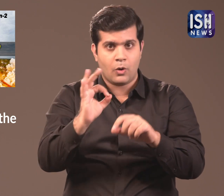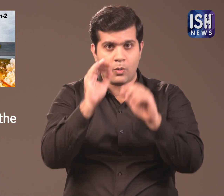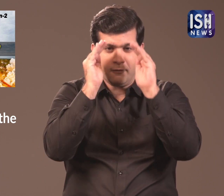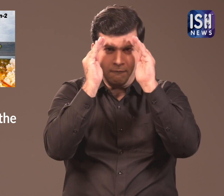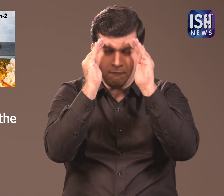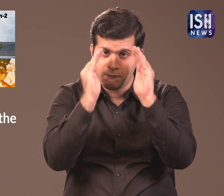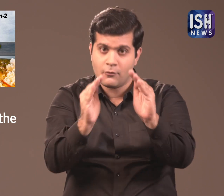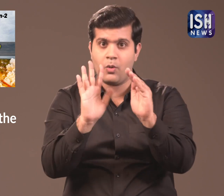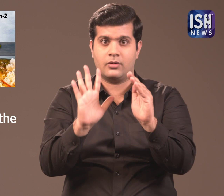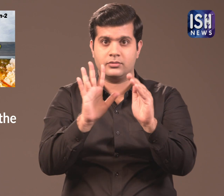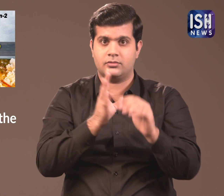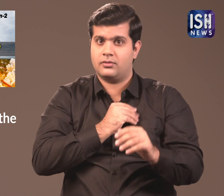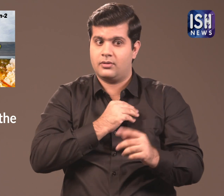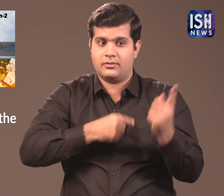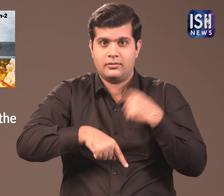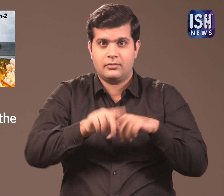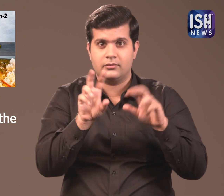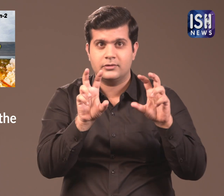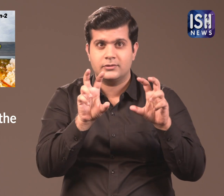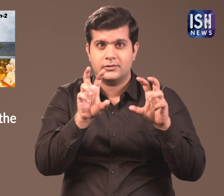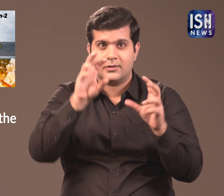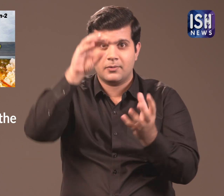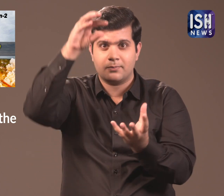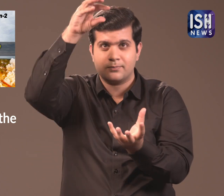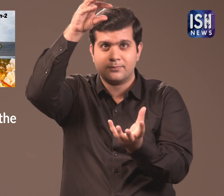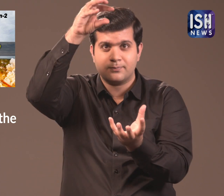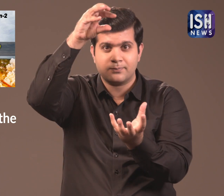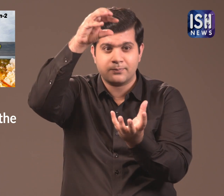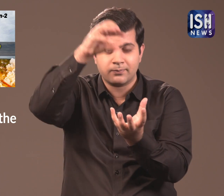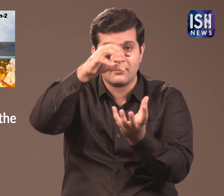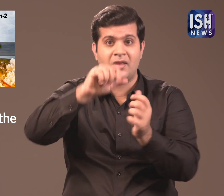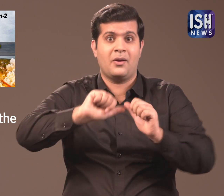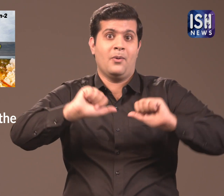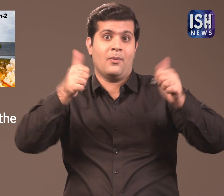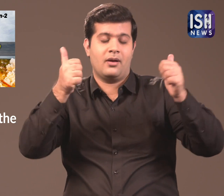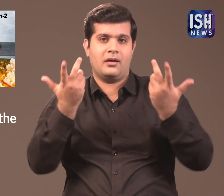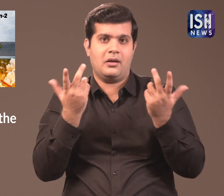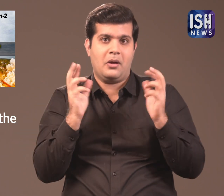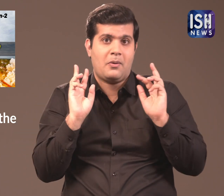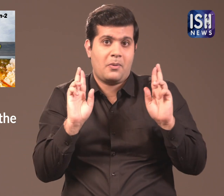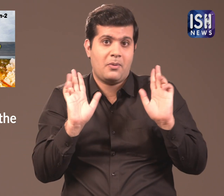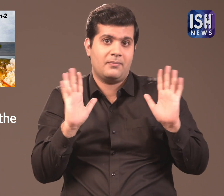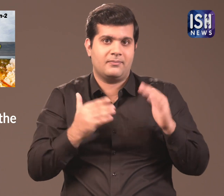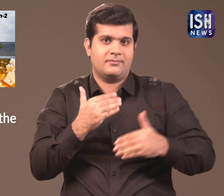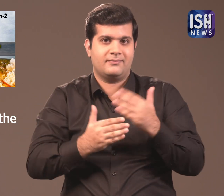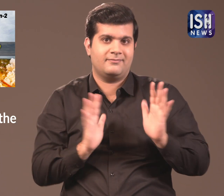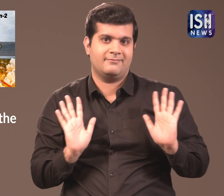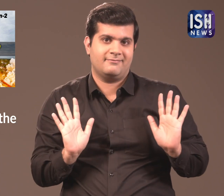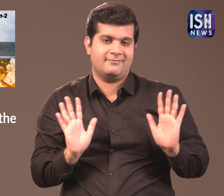They have to be focussed. They are all tensed about the landing on the moon and are hoping for success.